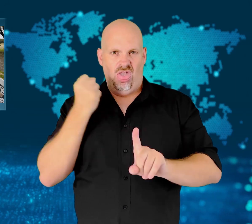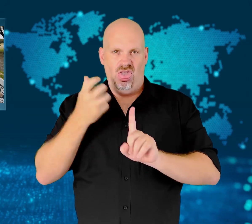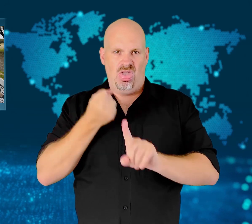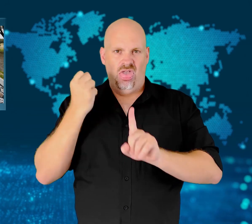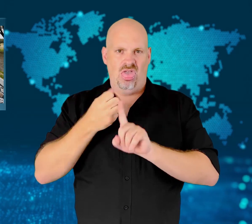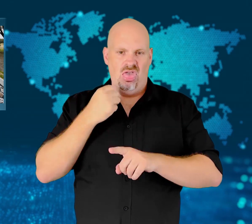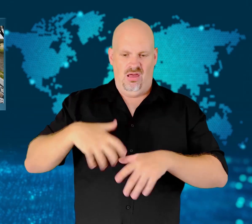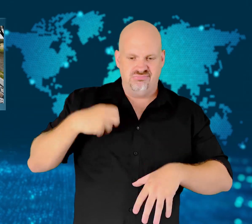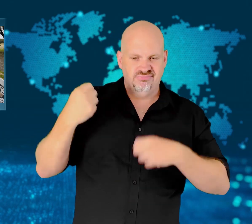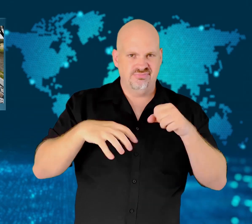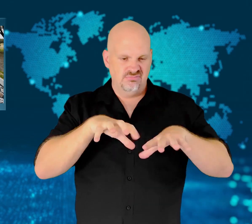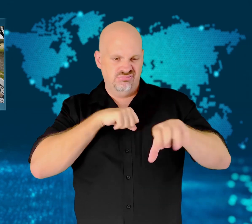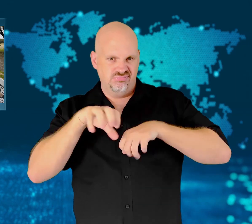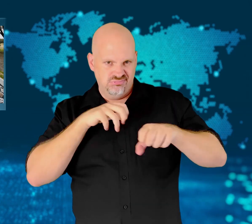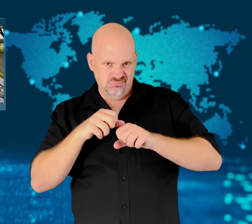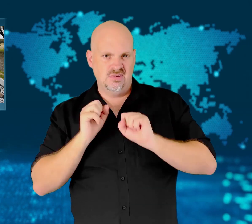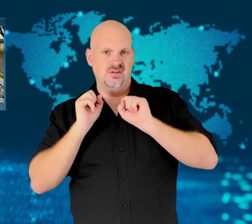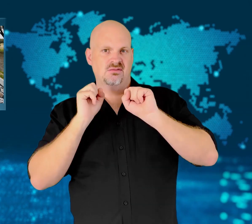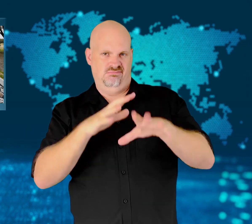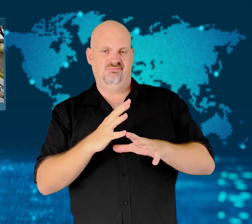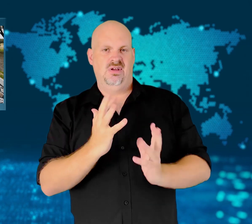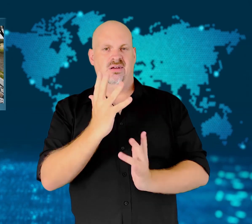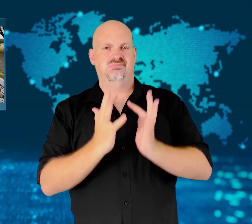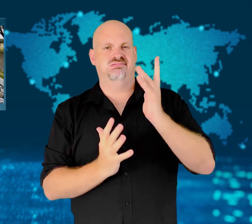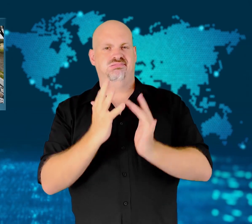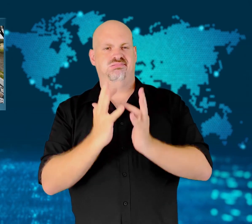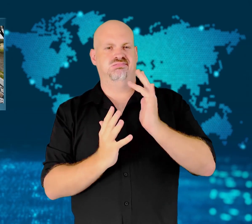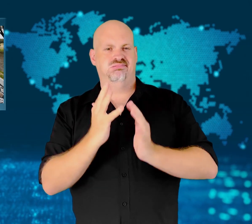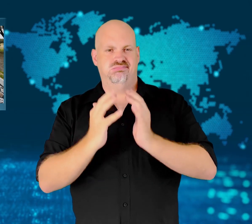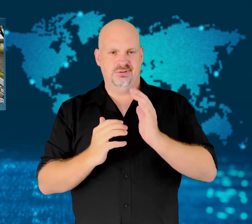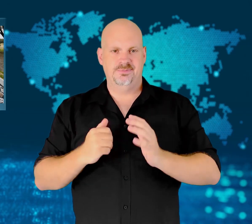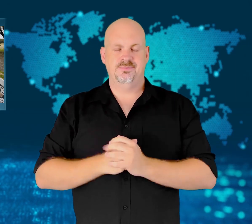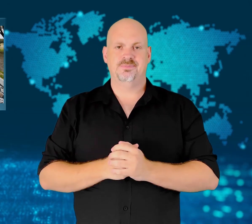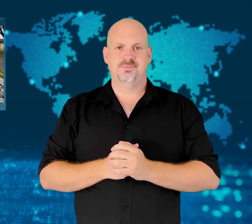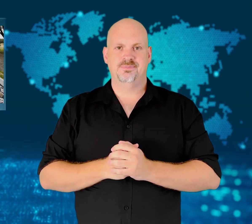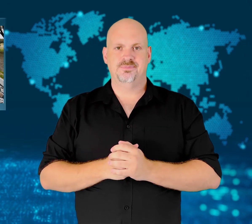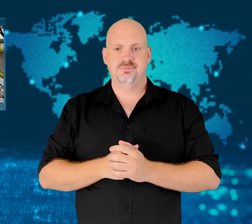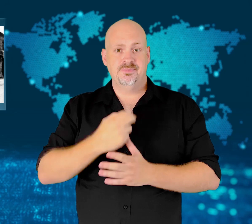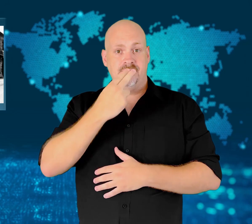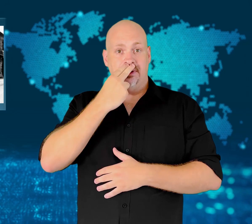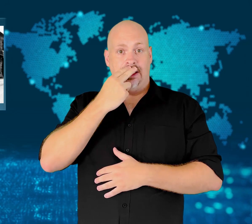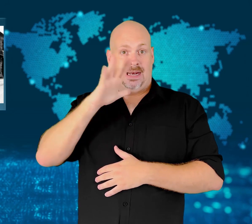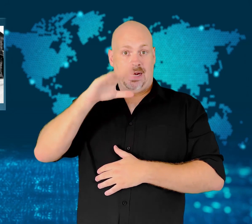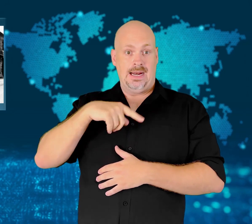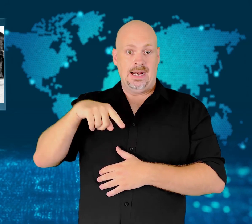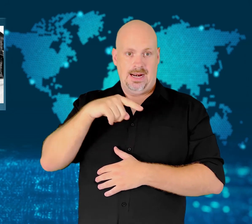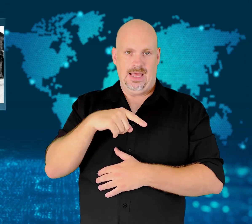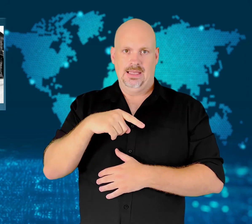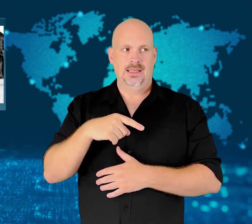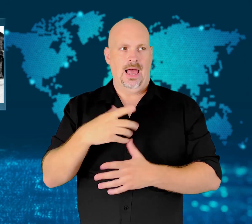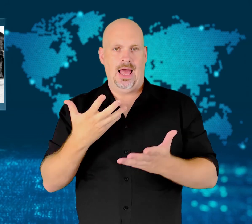The Nazis had tried to hide evidence of all the people they had murdered by